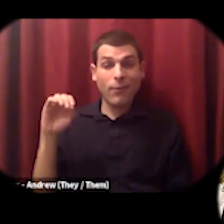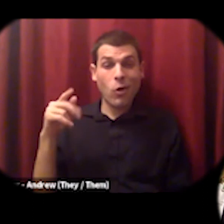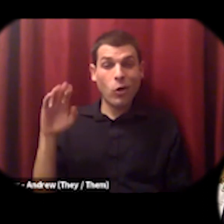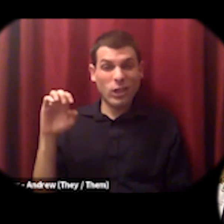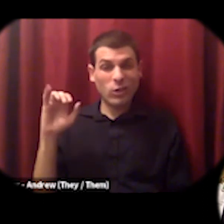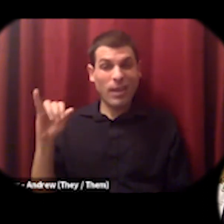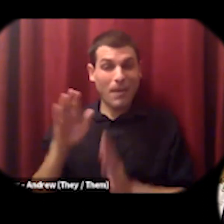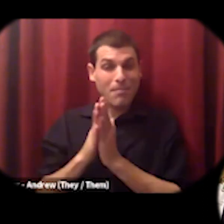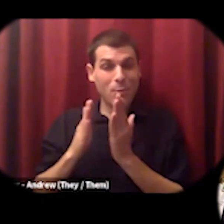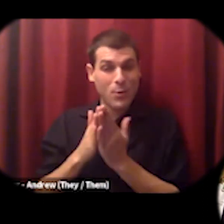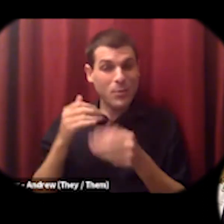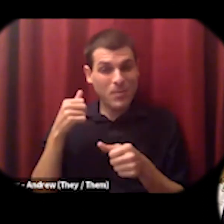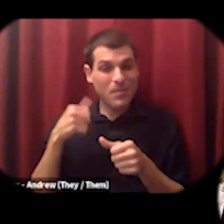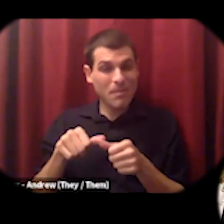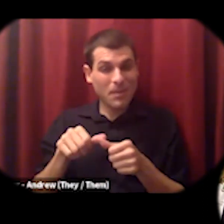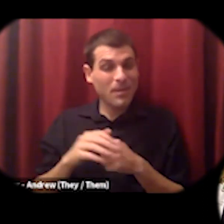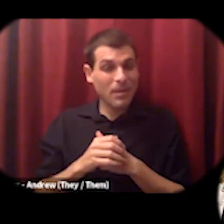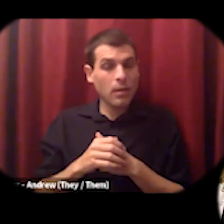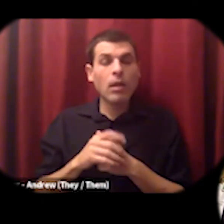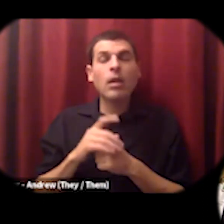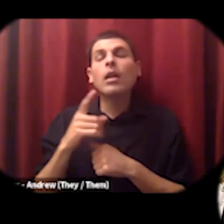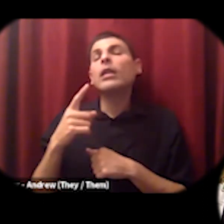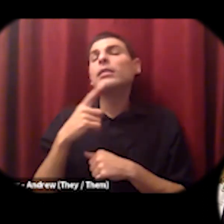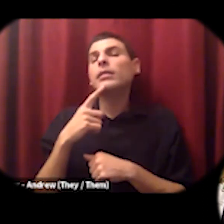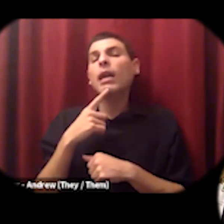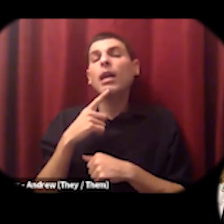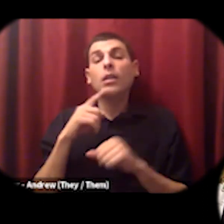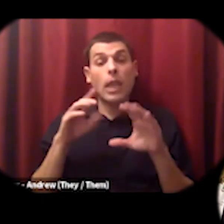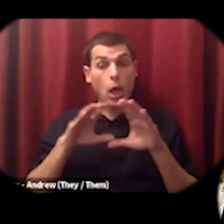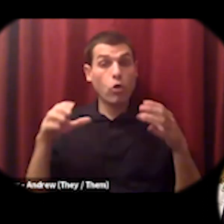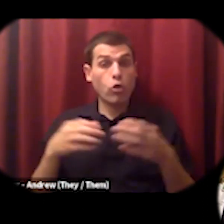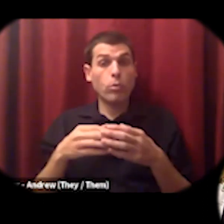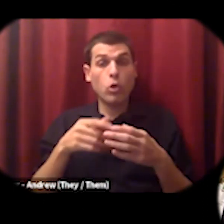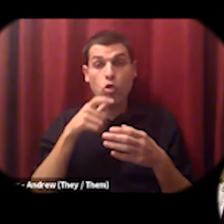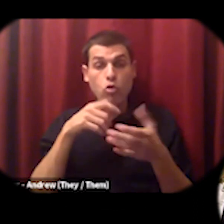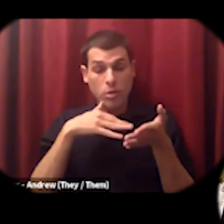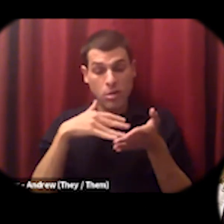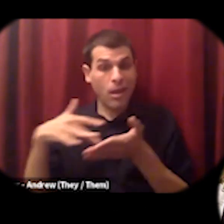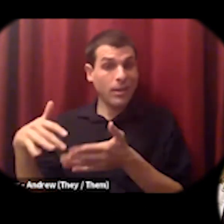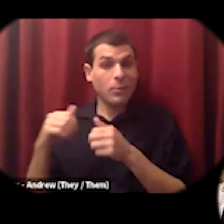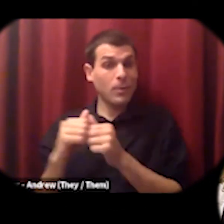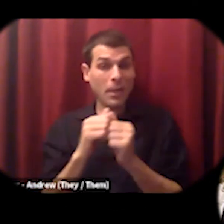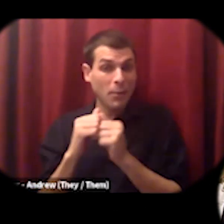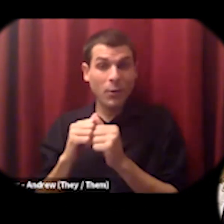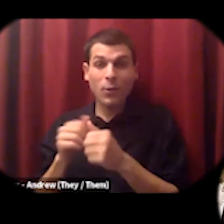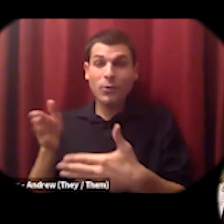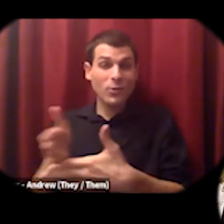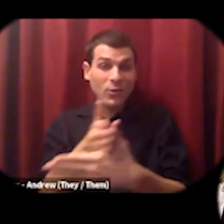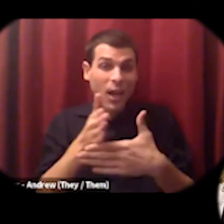that began that studied cooperative economics together that was one of the first predictors